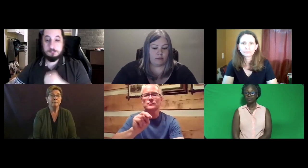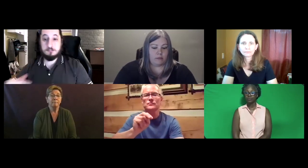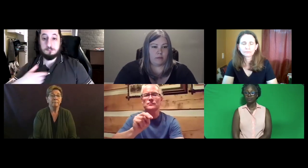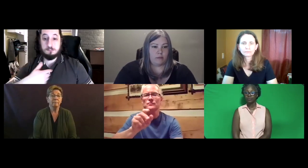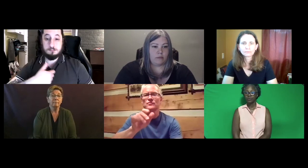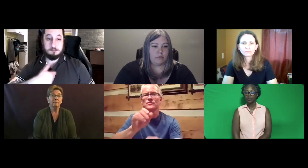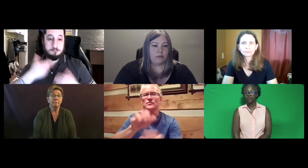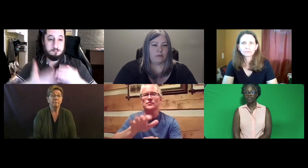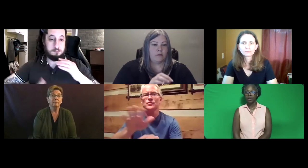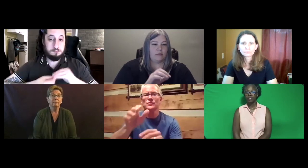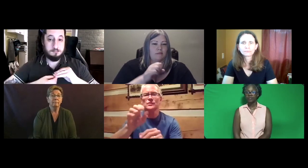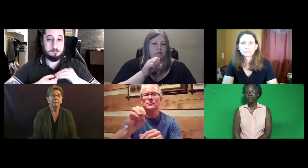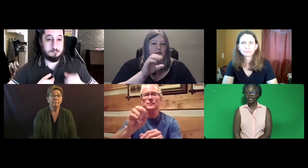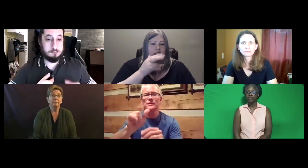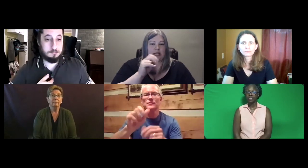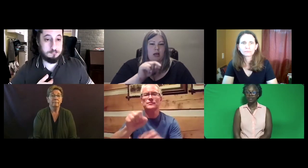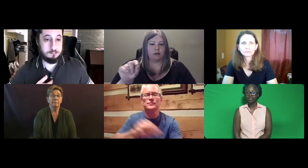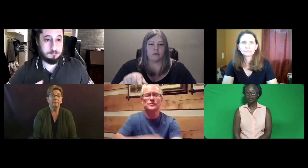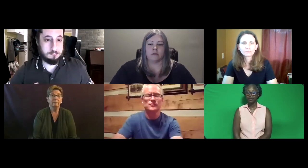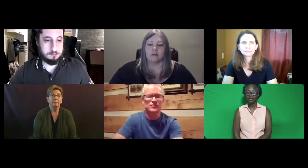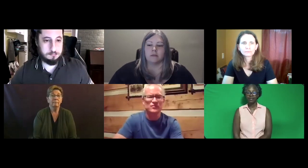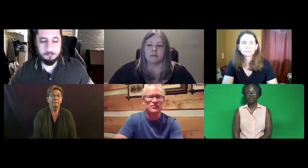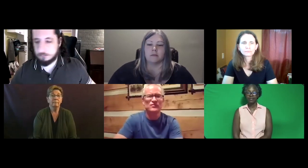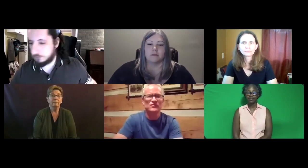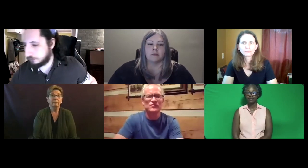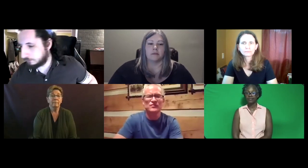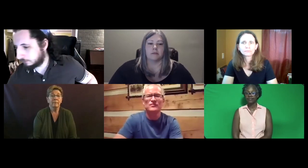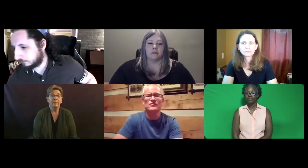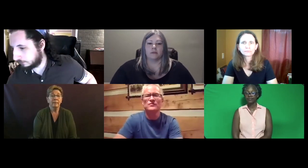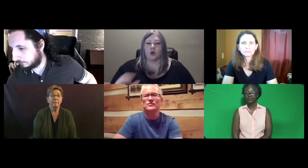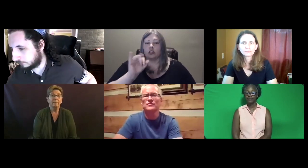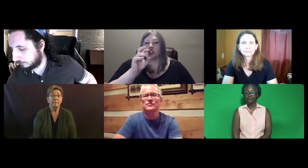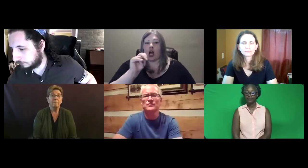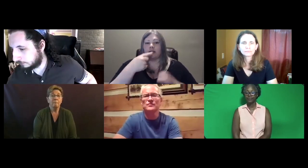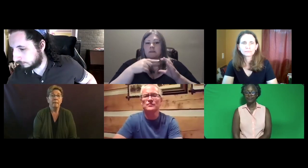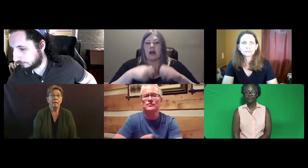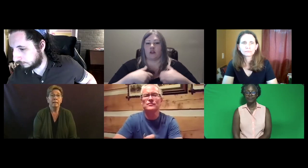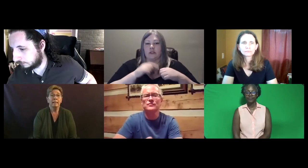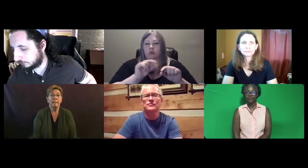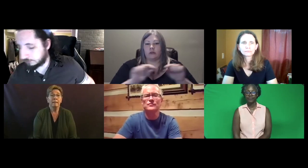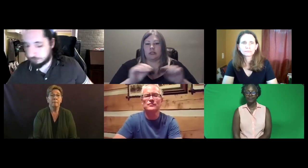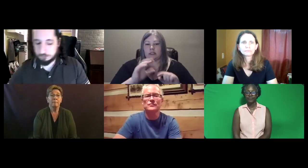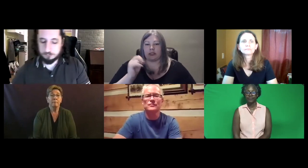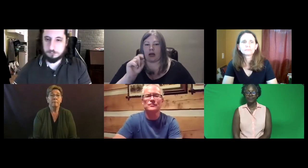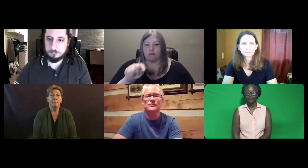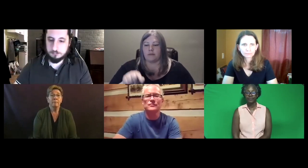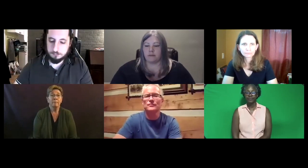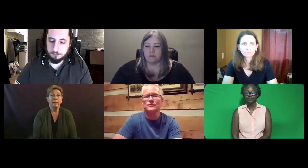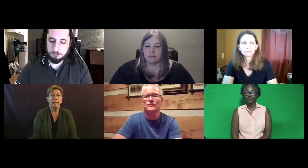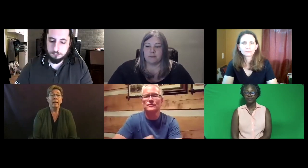Jon can you type in your e-mail? Yeah, I'll get it in there.